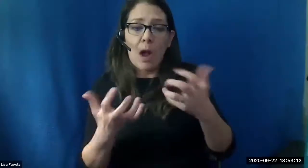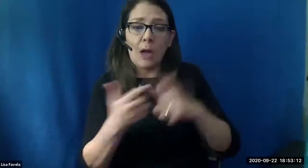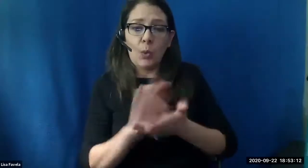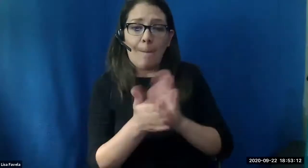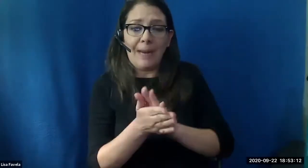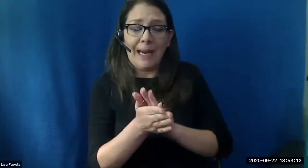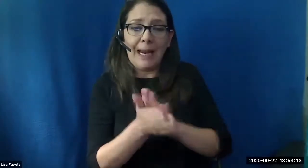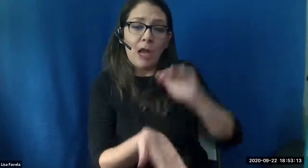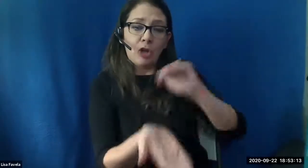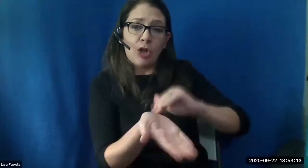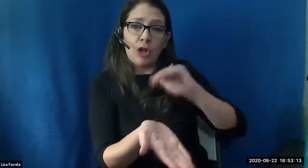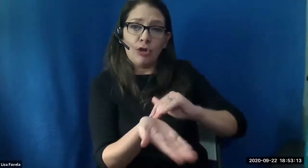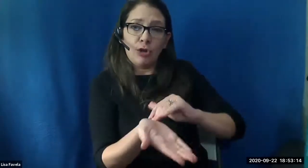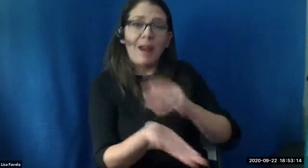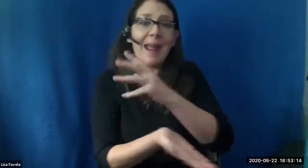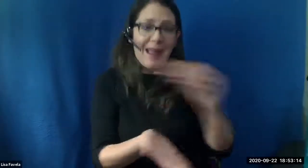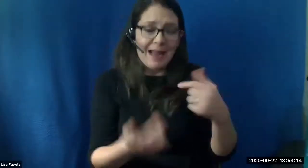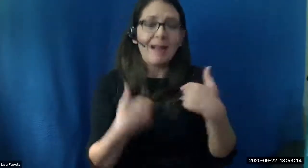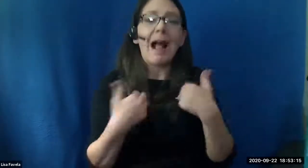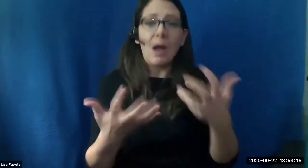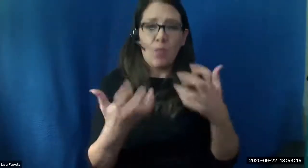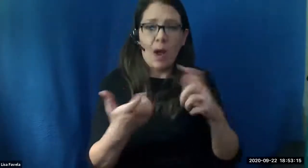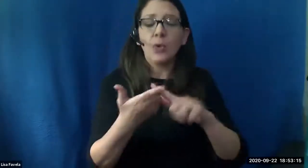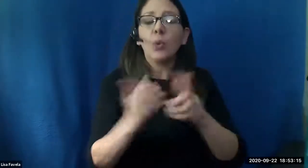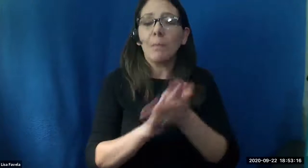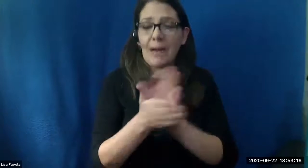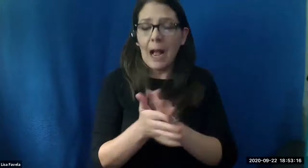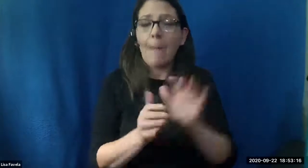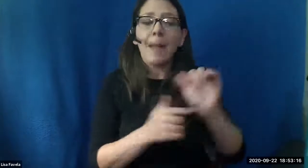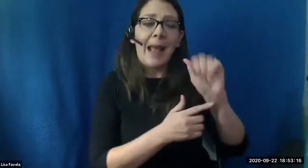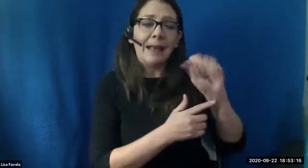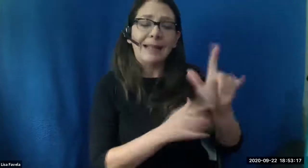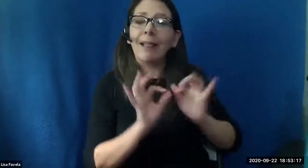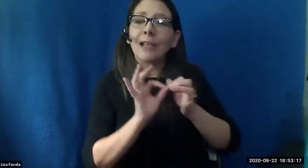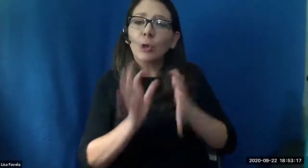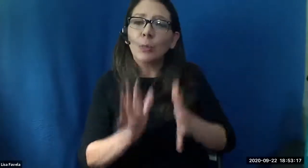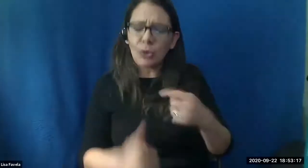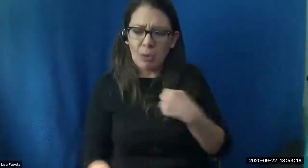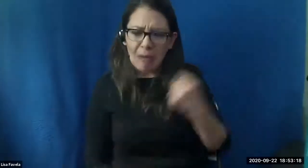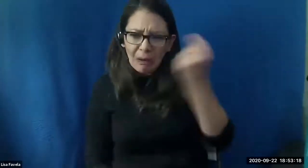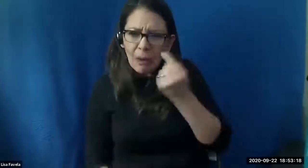an asl interpreter and i was wondering what classes do i